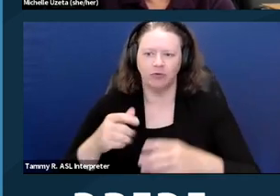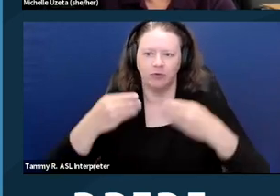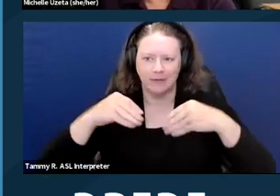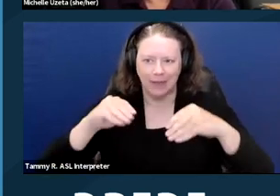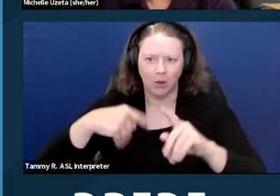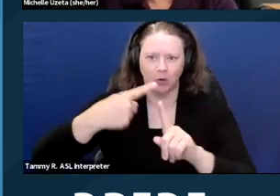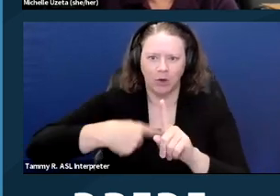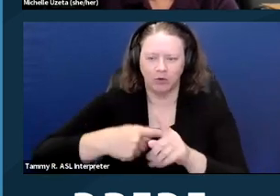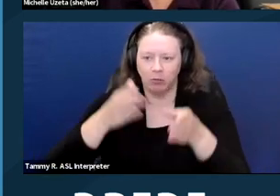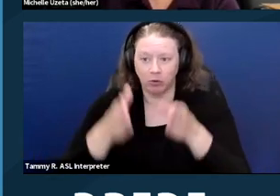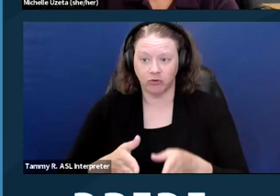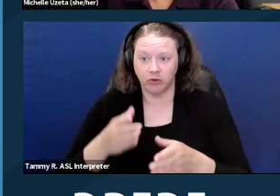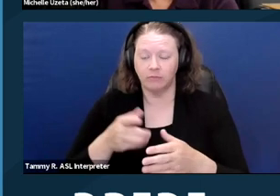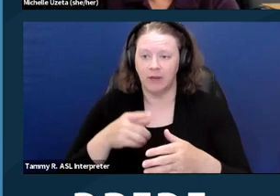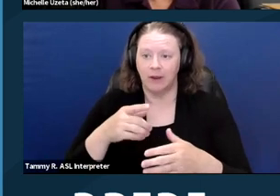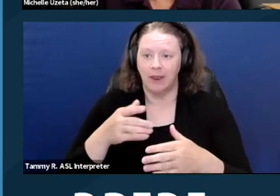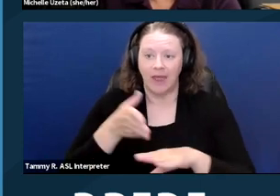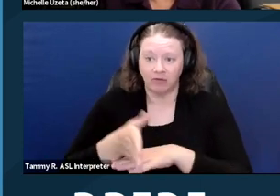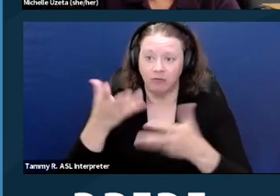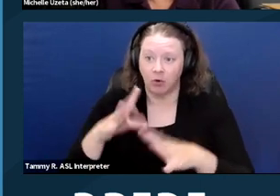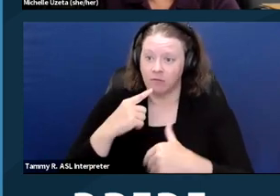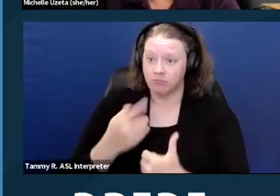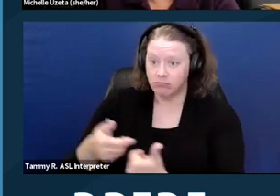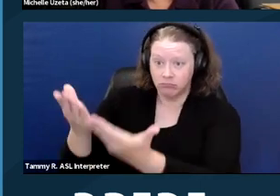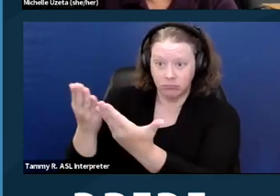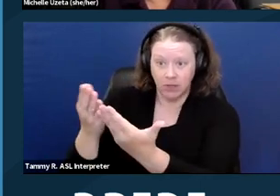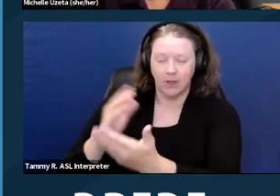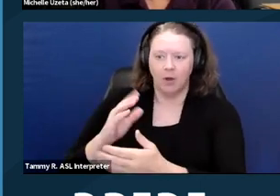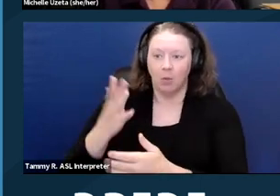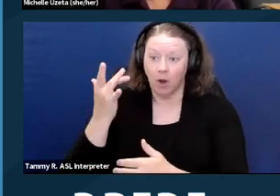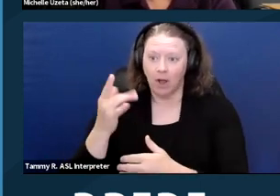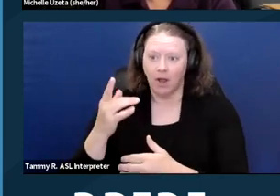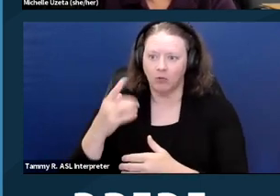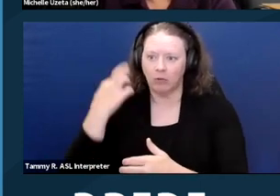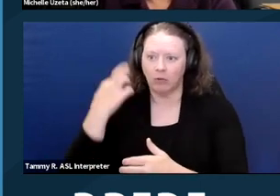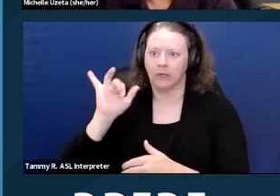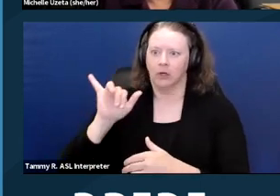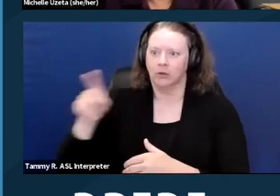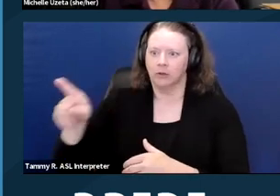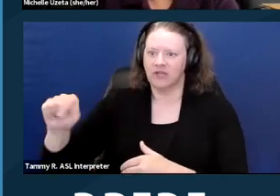after making a genuine offer based on the person's disability. That's prohibited.